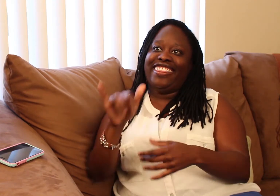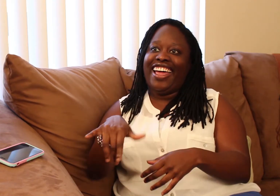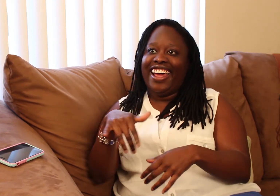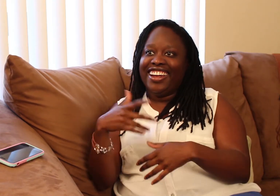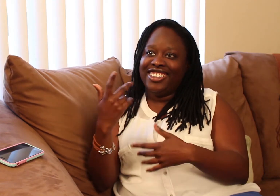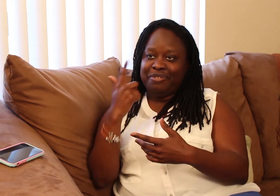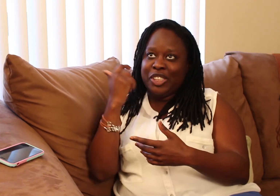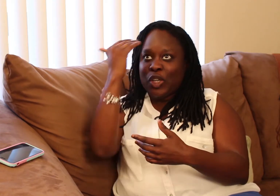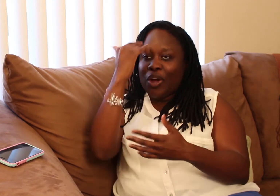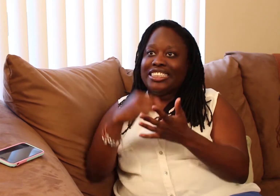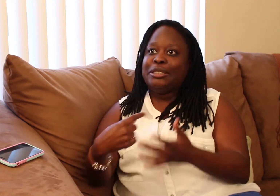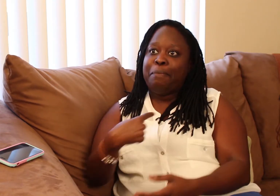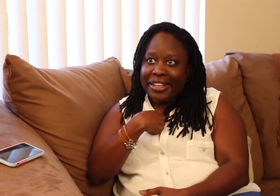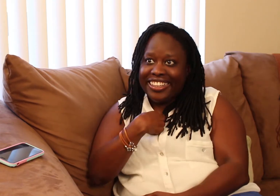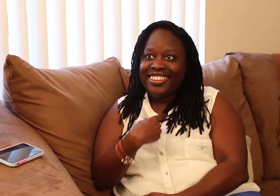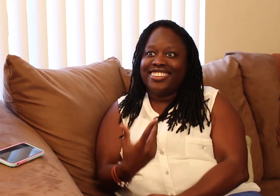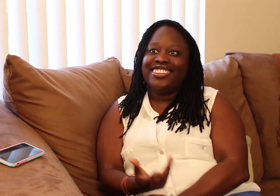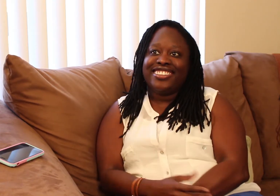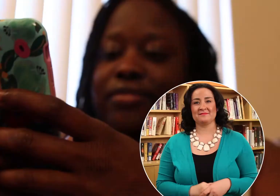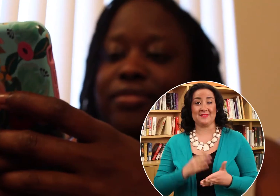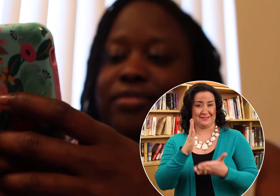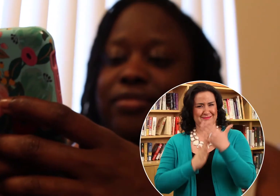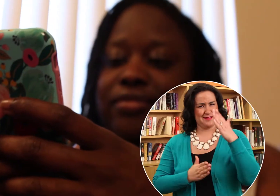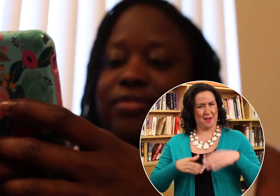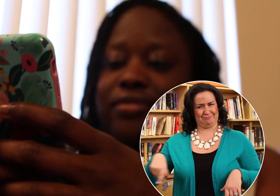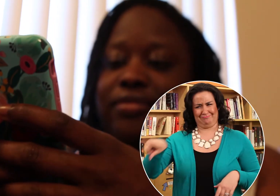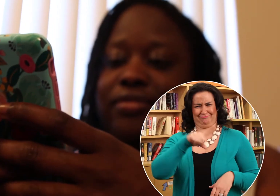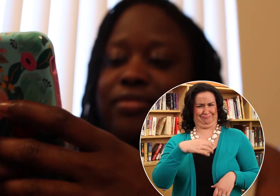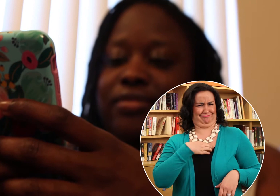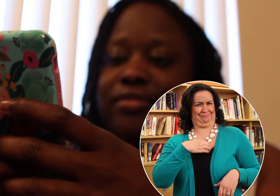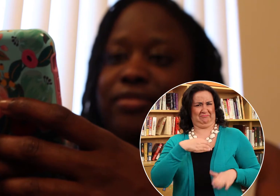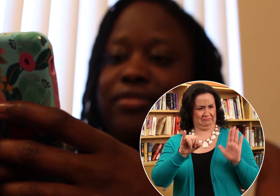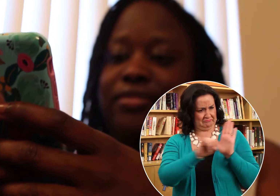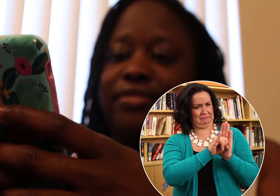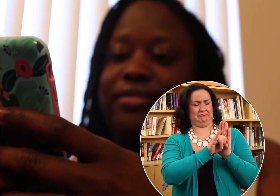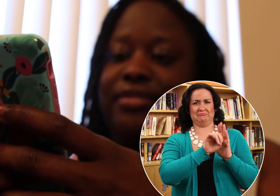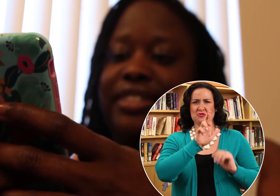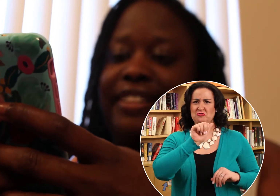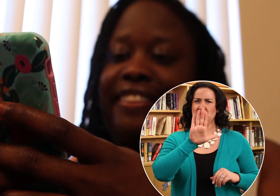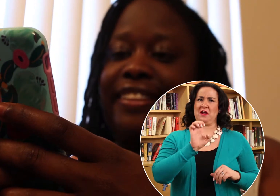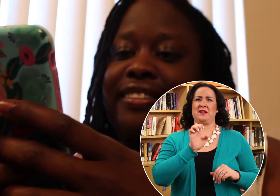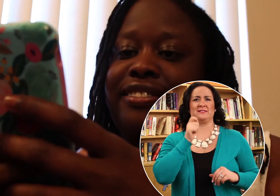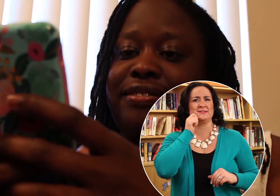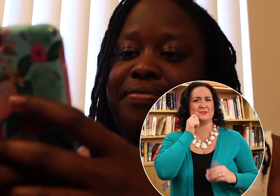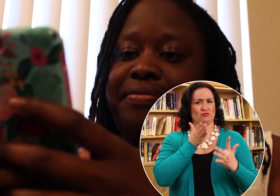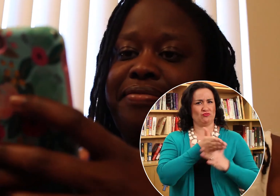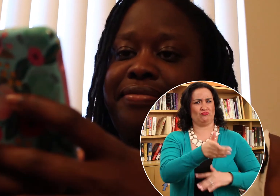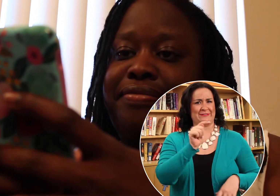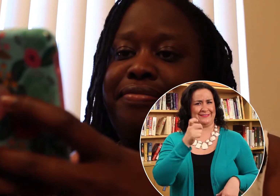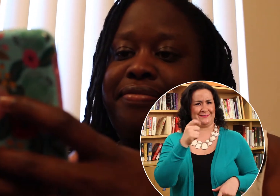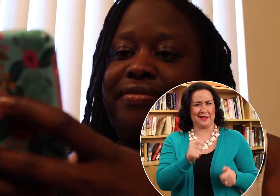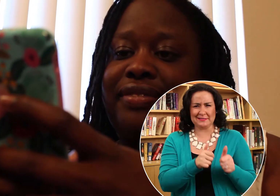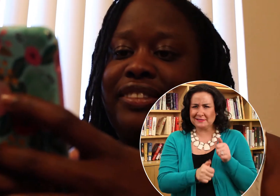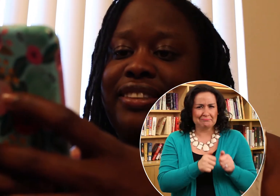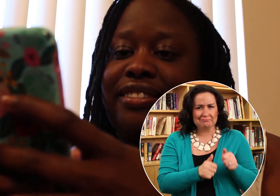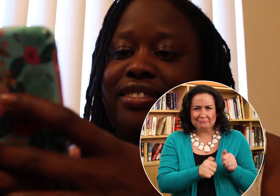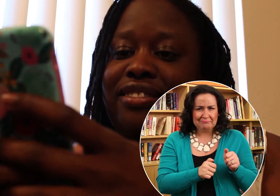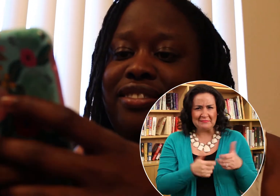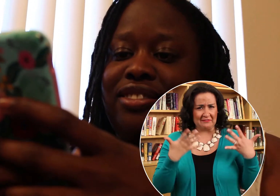They really liked it, because they knew it was me!" Some have complained that you are identifying your race immediately in a text.